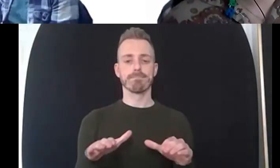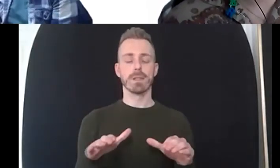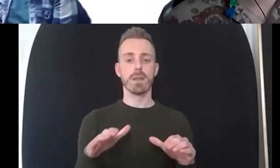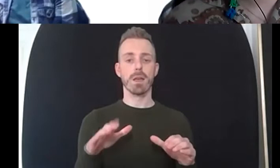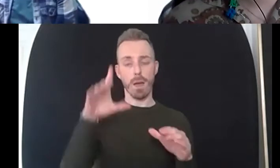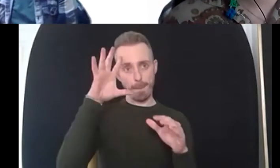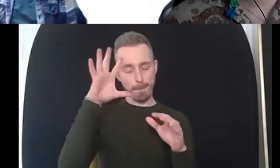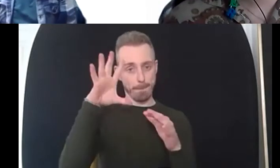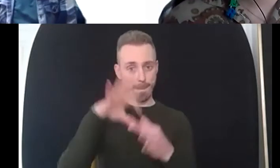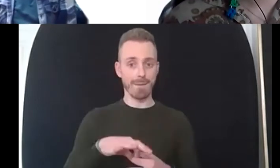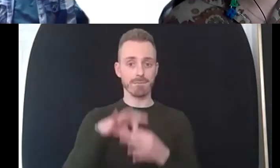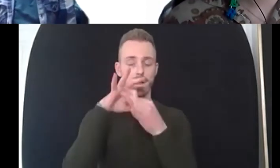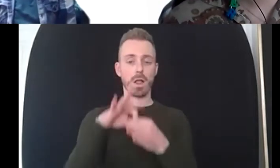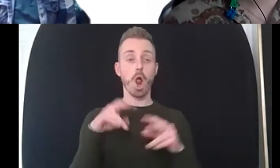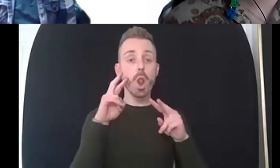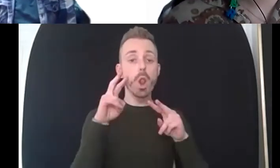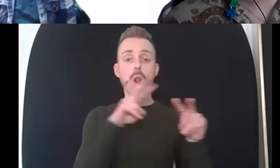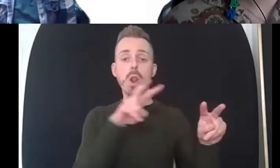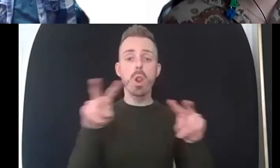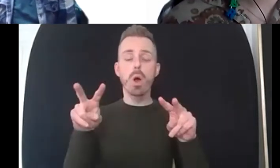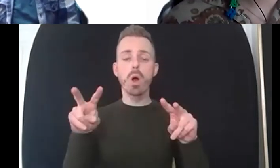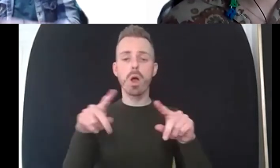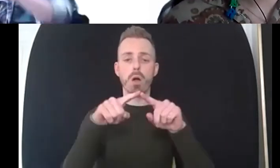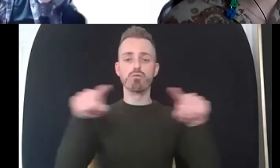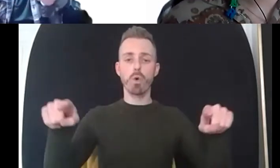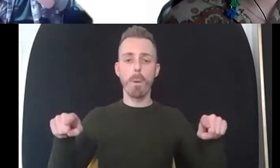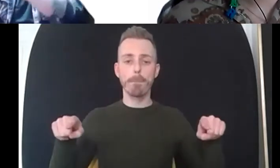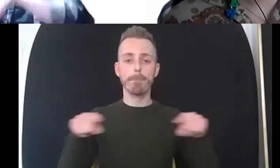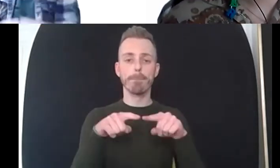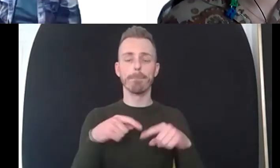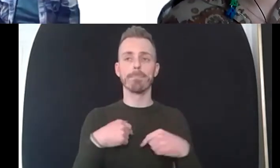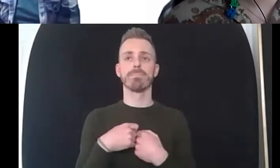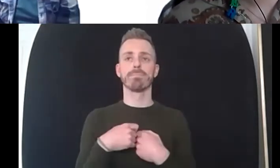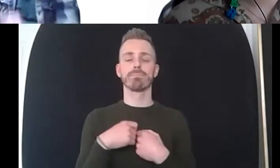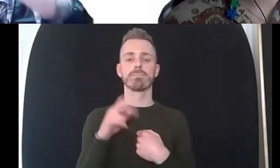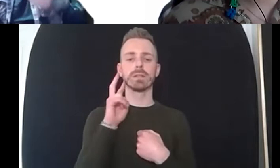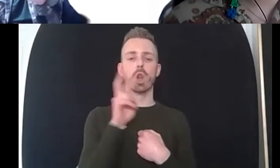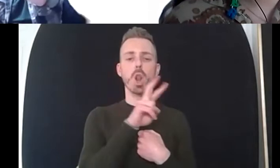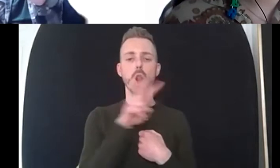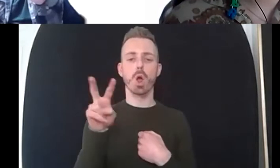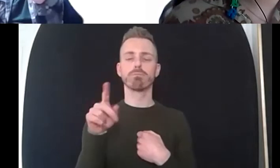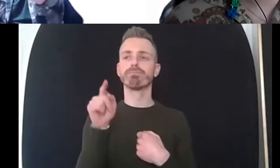that i can see so i can see um uh two green dogs um they're not real the pot dogs on my shelf up